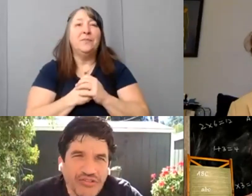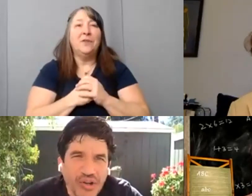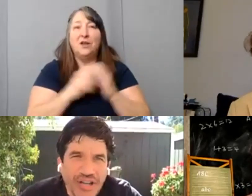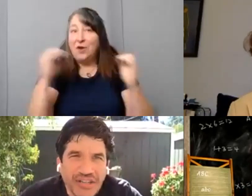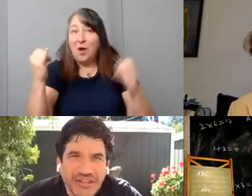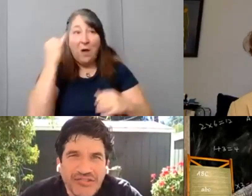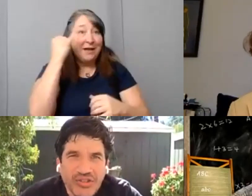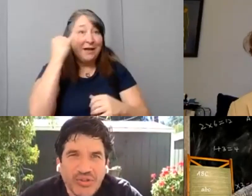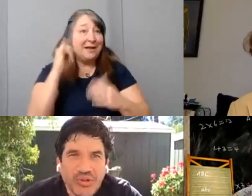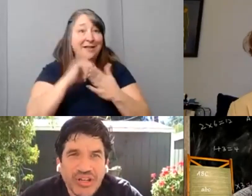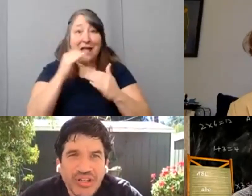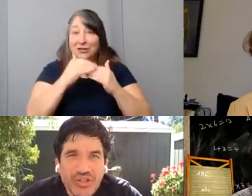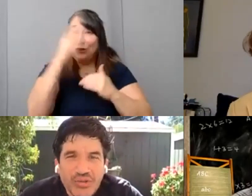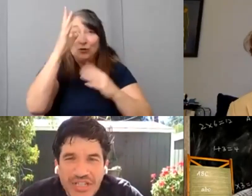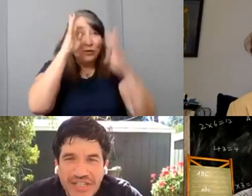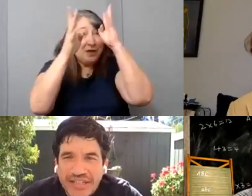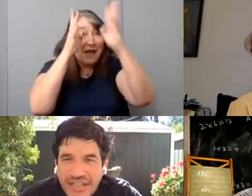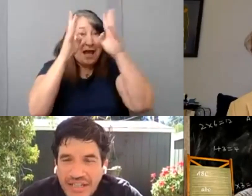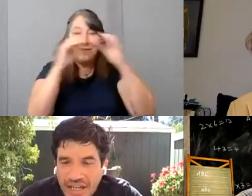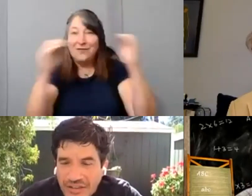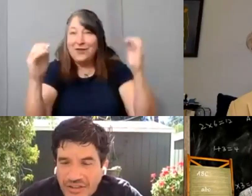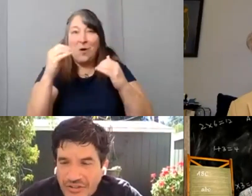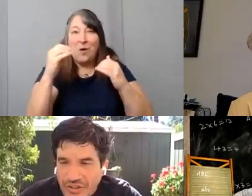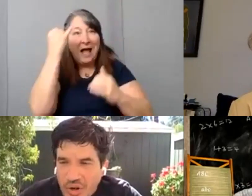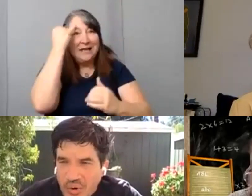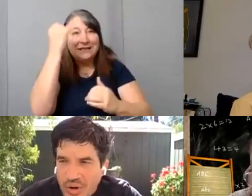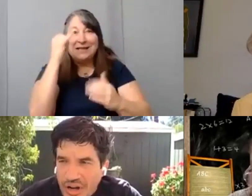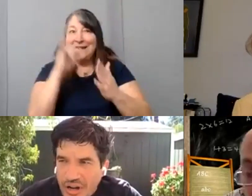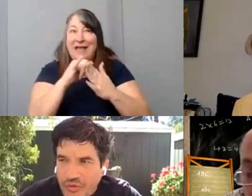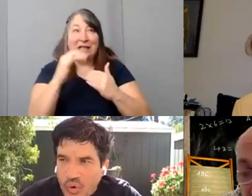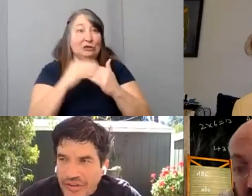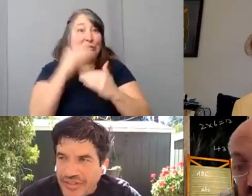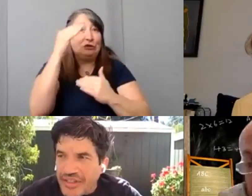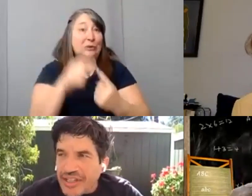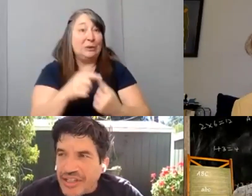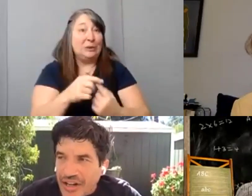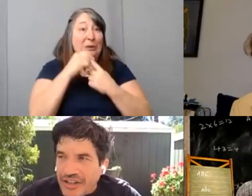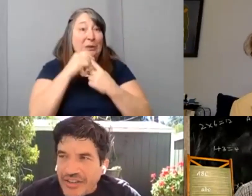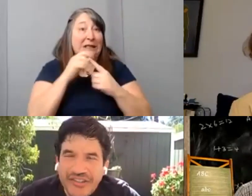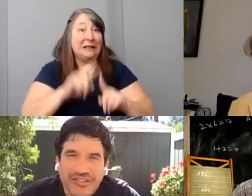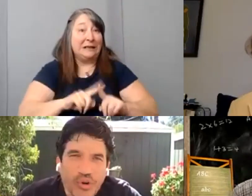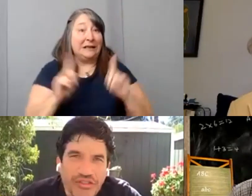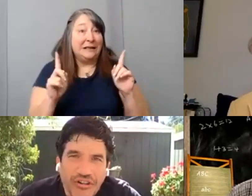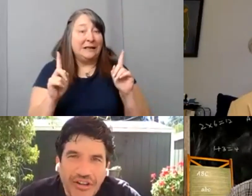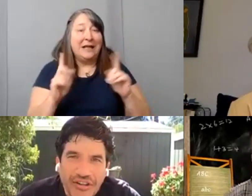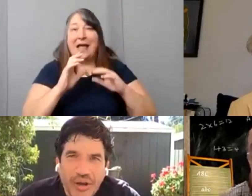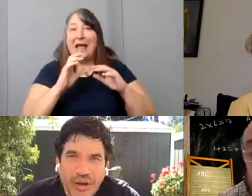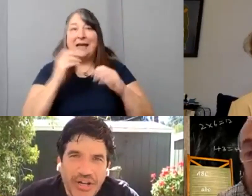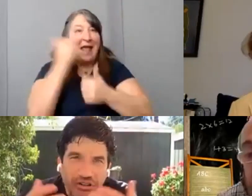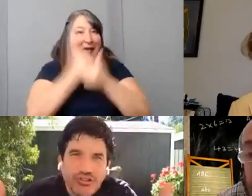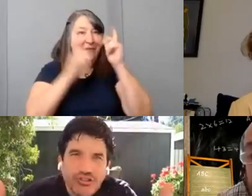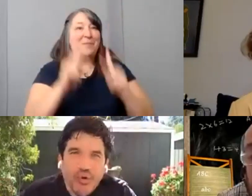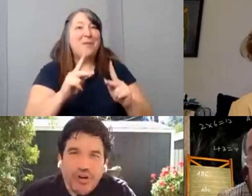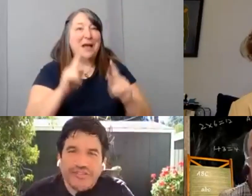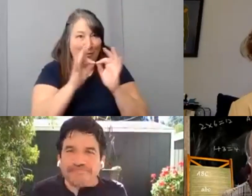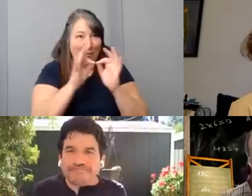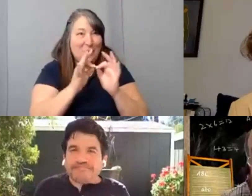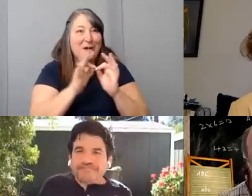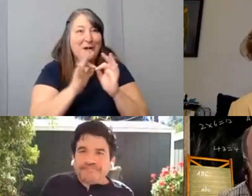There's no idea that's too unique. And there's no uh voice that isn't worth hearing. So, I want to hear your voice.